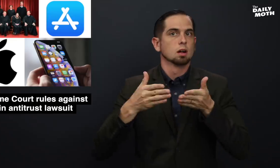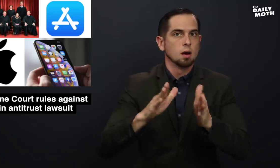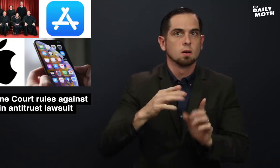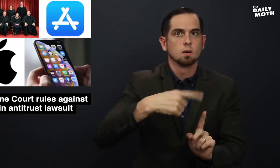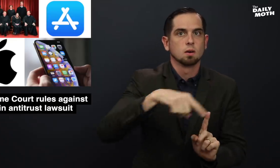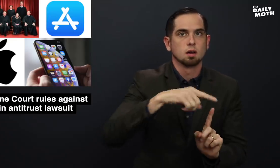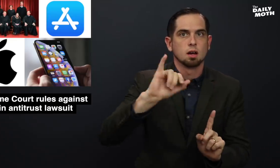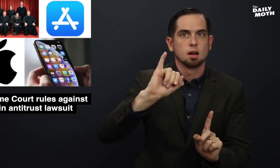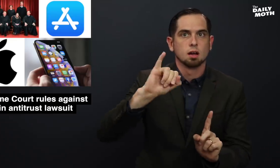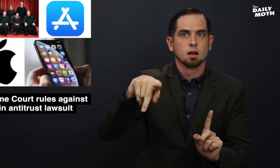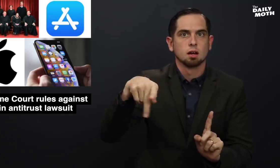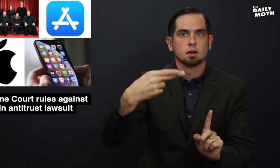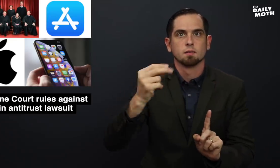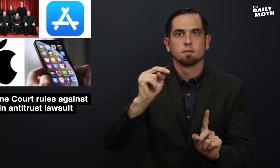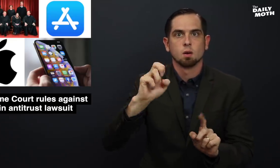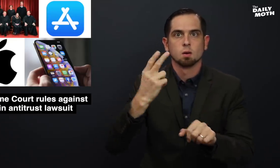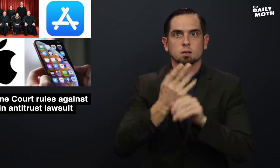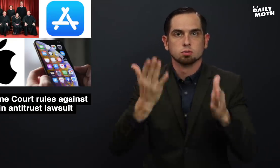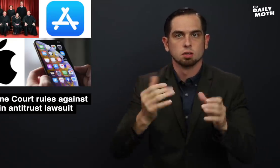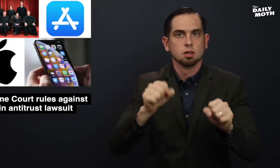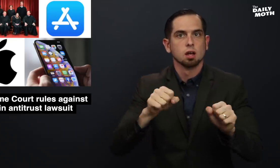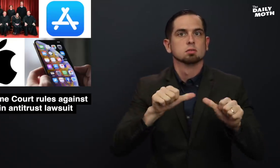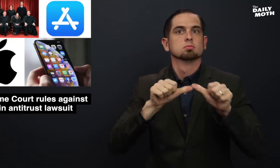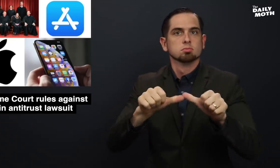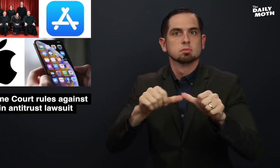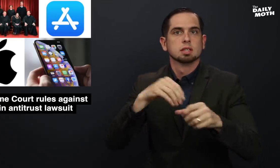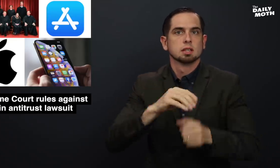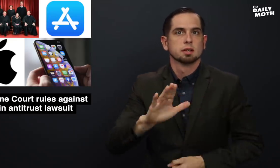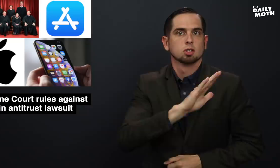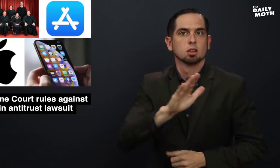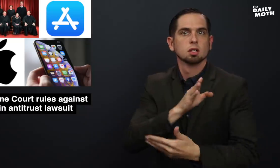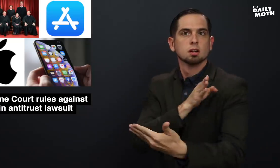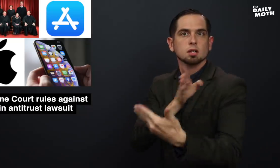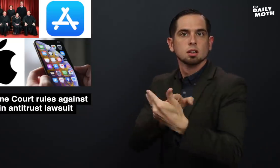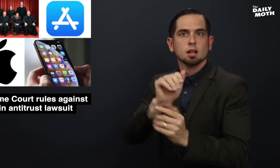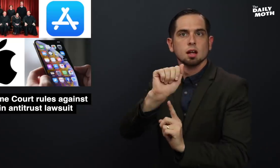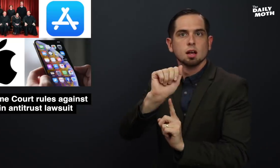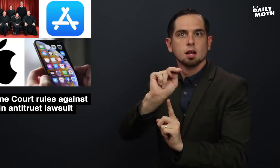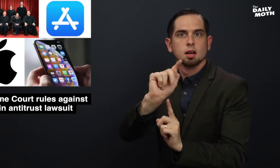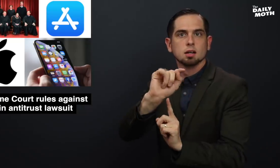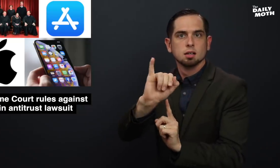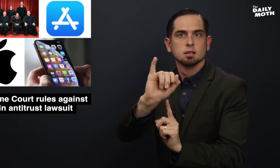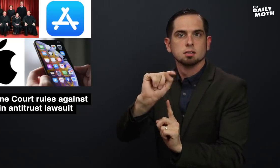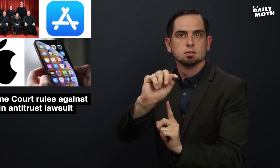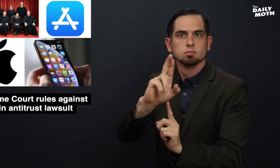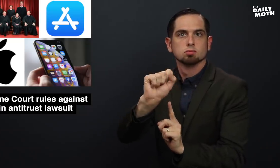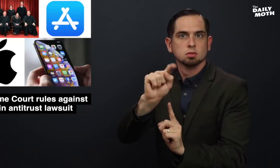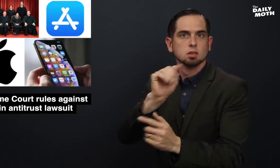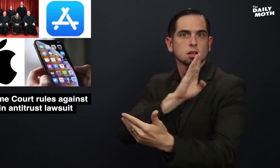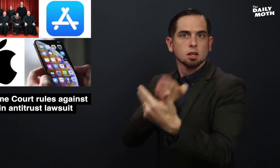allow iPhone users to continue in their antitrust lawsuit